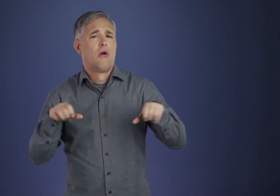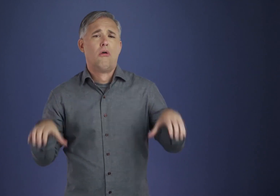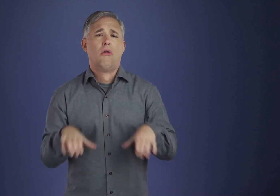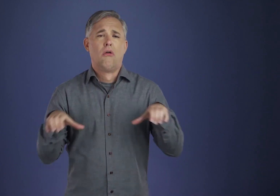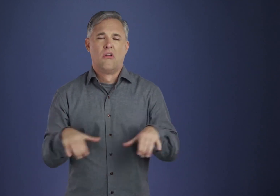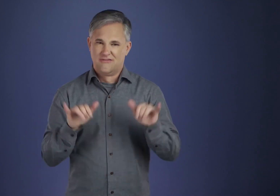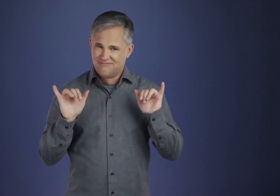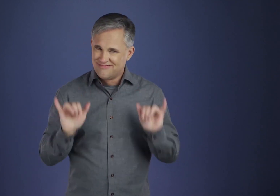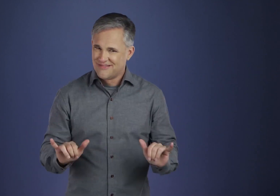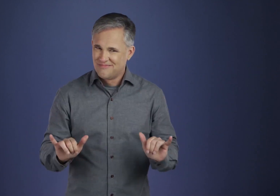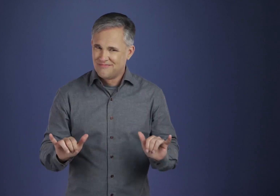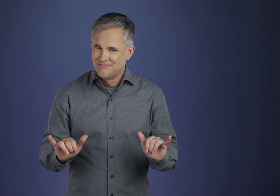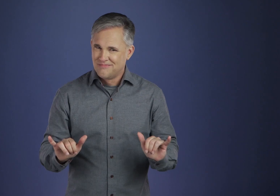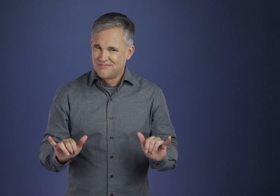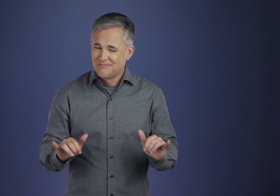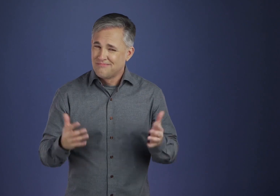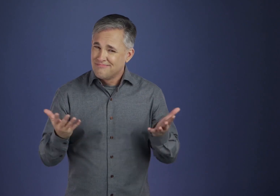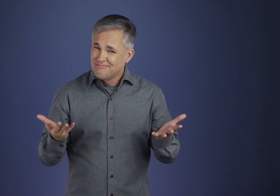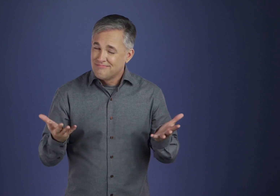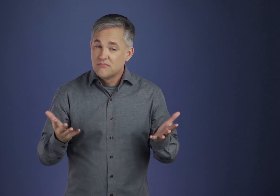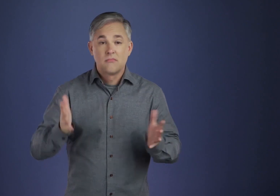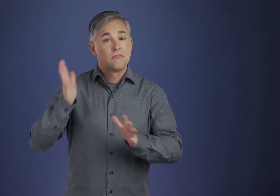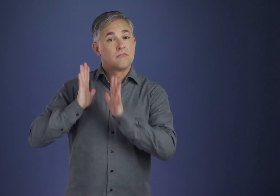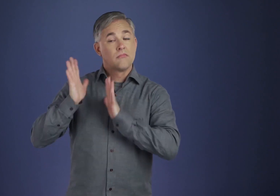don't we often try to do much the same thing?